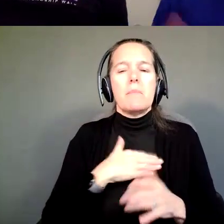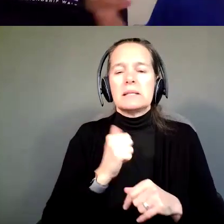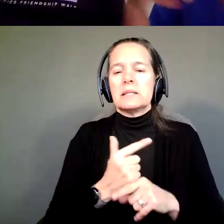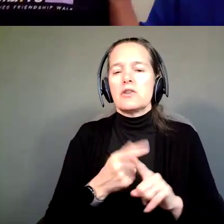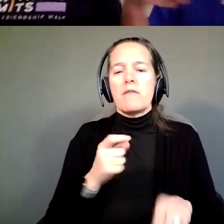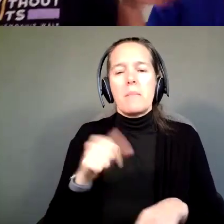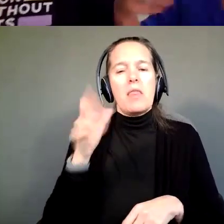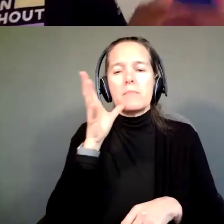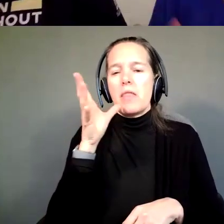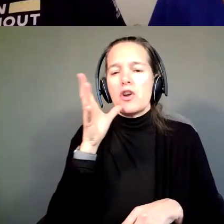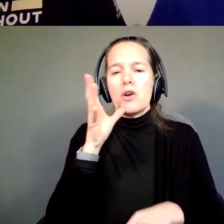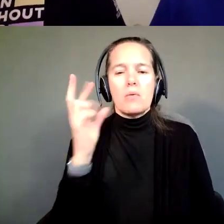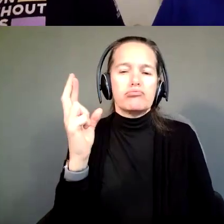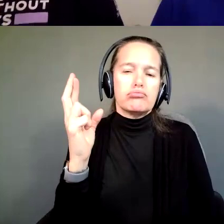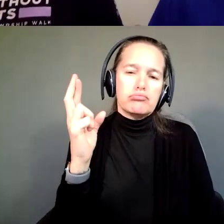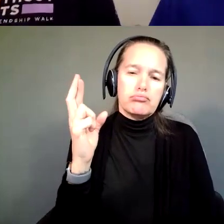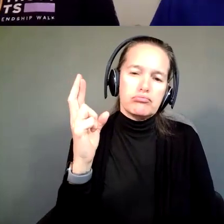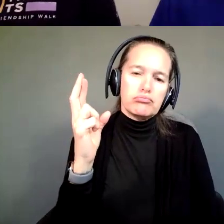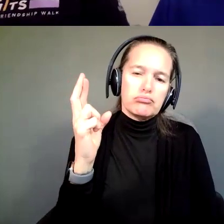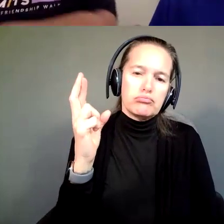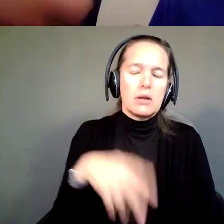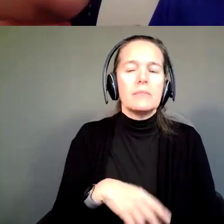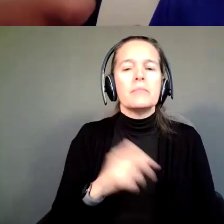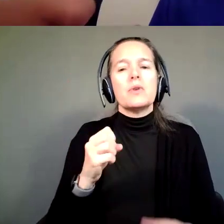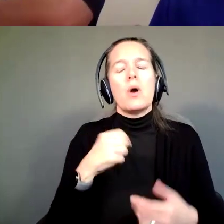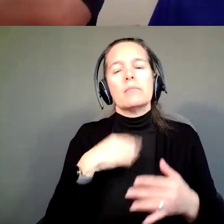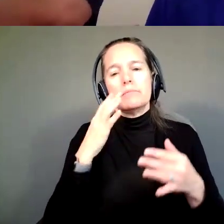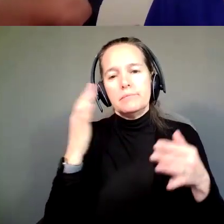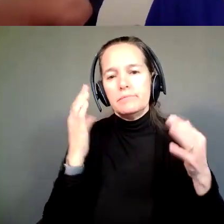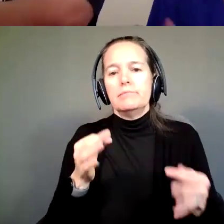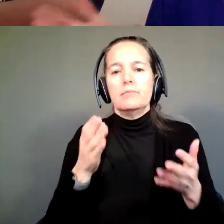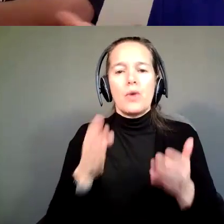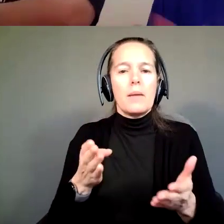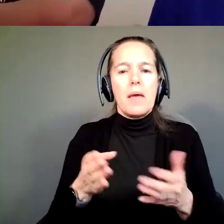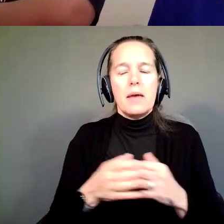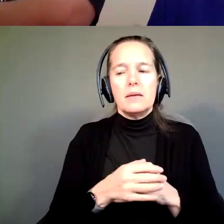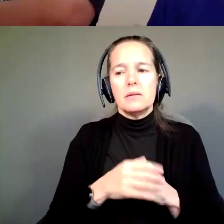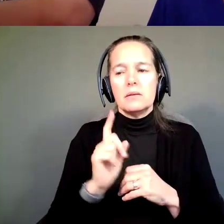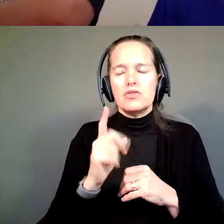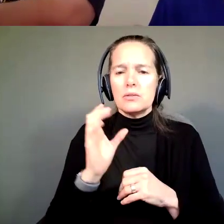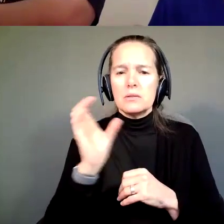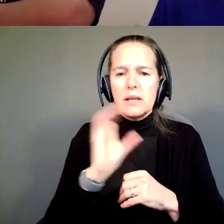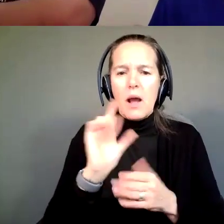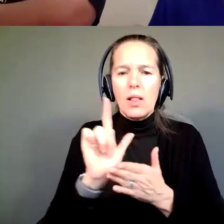We're so close, we're like two peas in a pod. But I would definitely recommend seeking out legal help, if you need it.